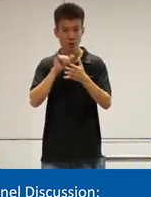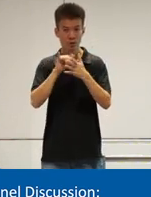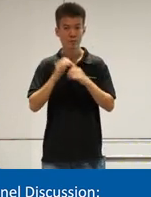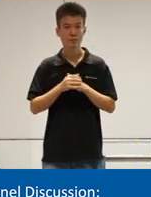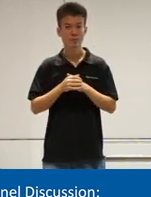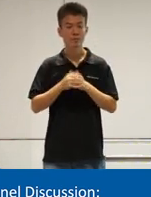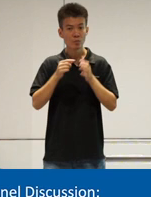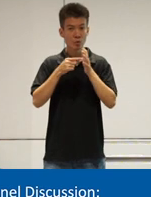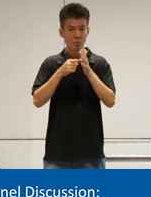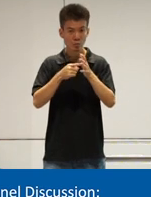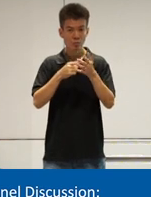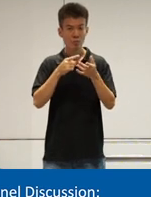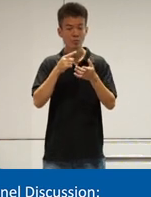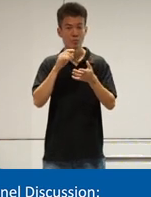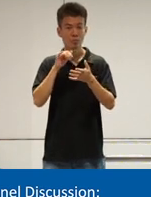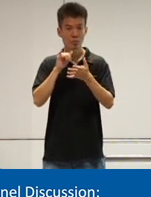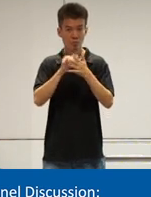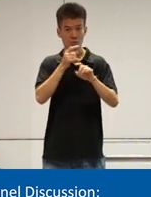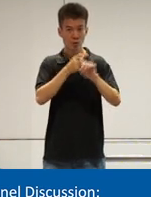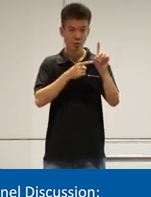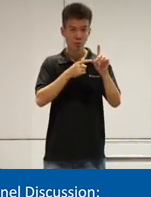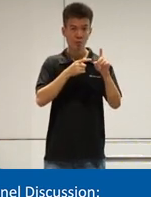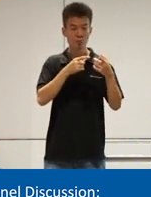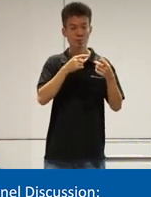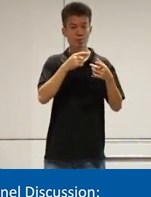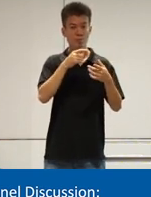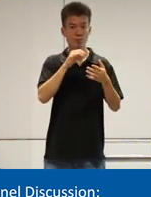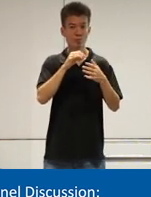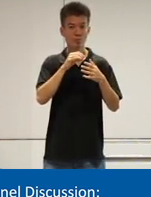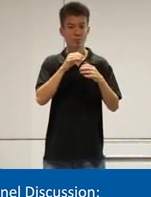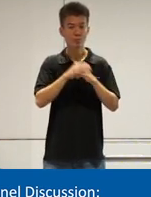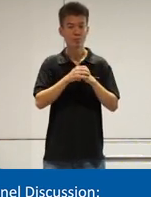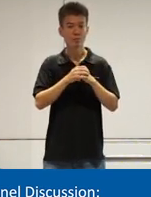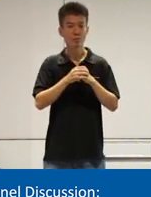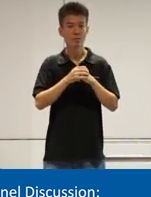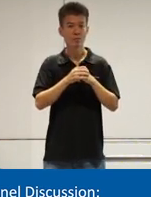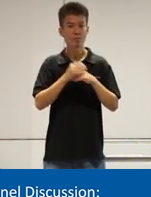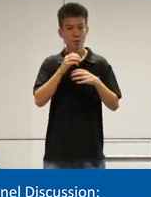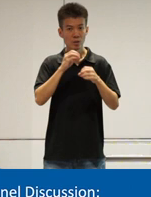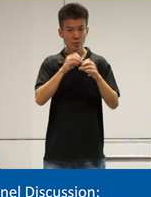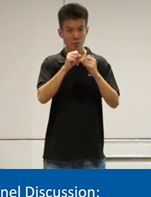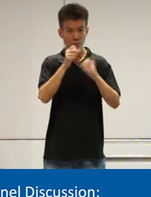show competitive Advantage from from head tohe head competitors so instead of the reinforcement